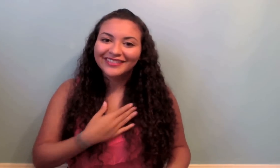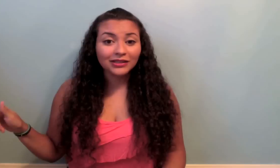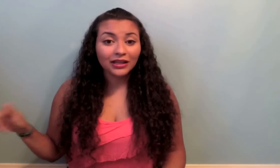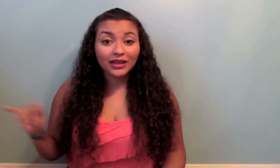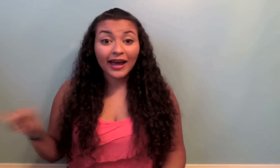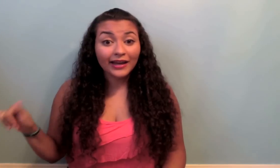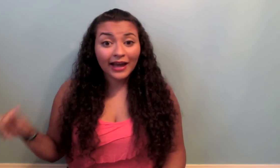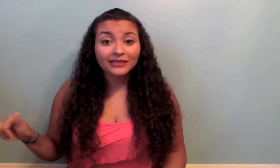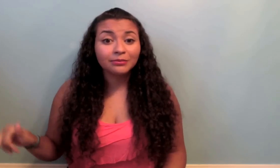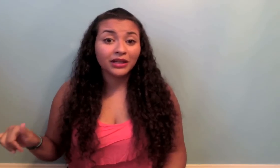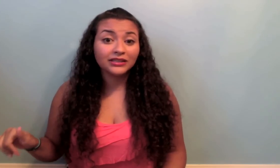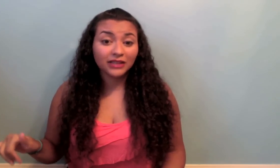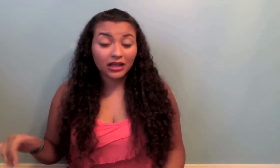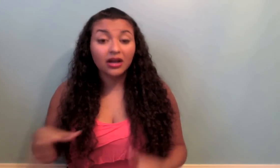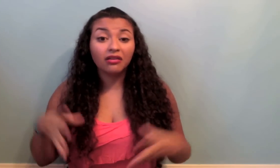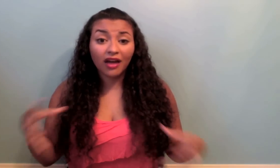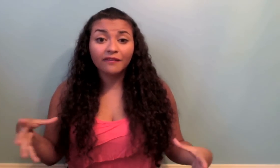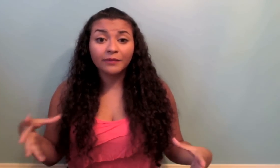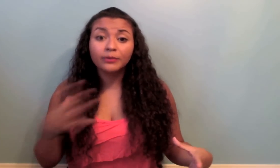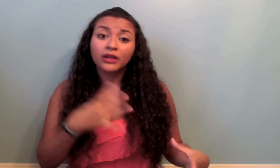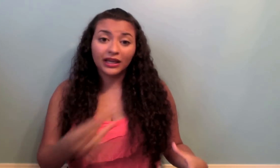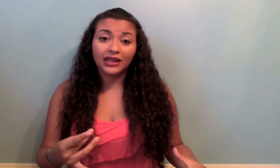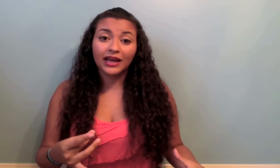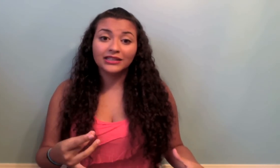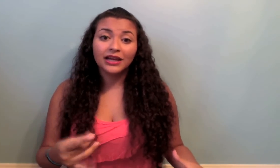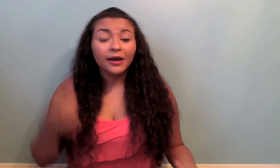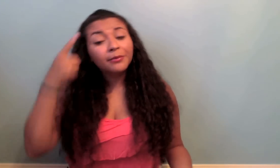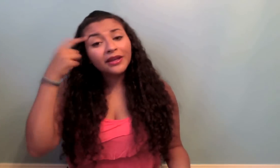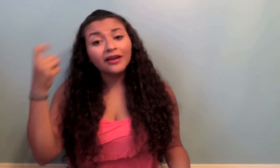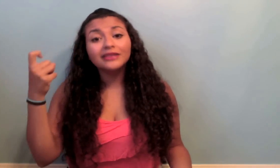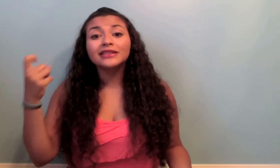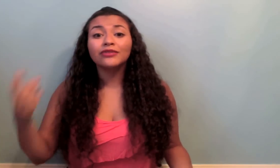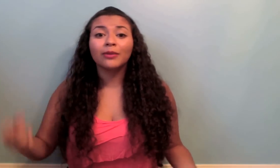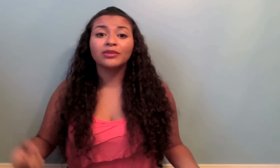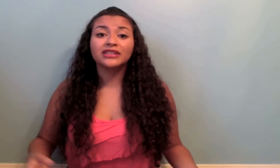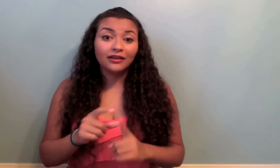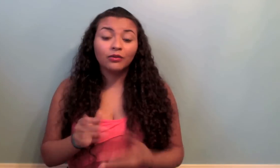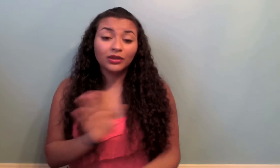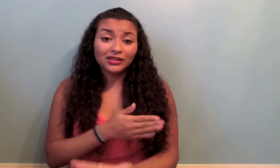and that has a place in a lot of people like that because it represents what the